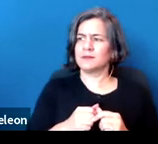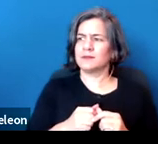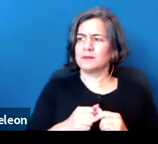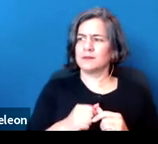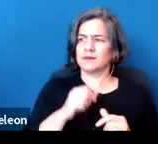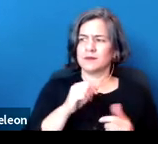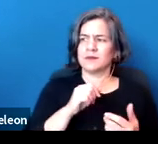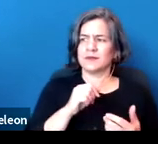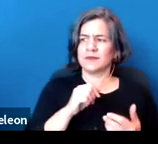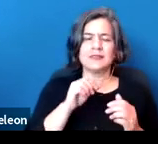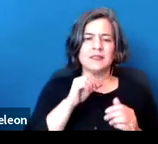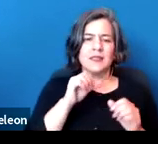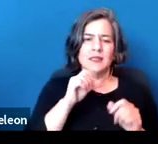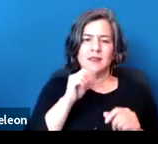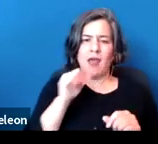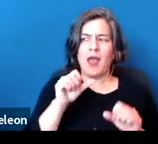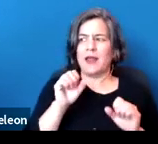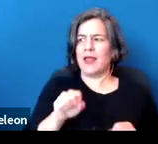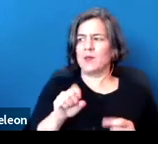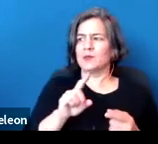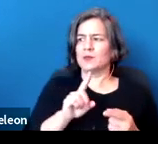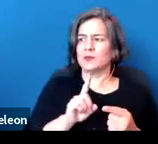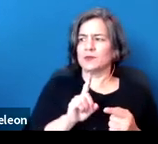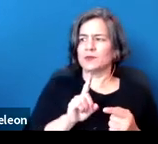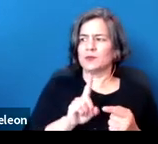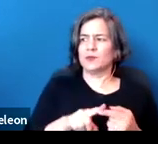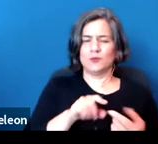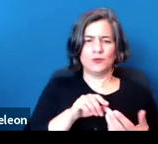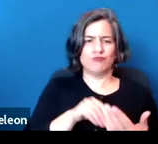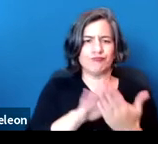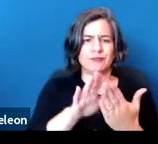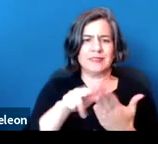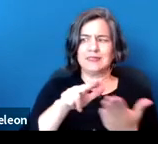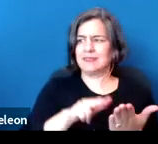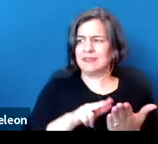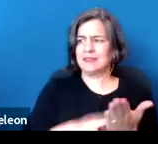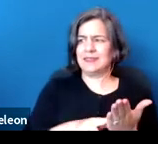but any accommodation that you can think of that would potentially assist the tenant